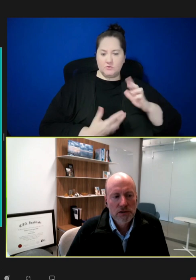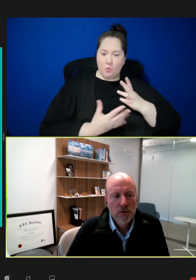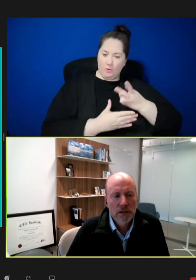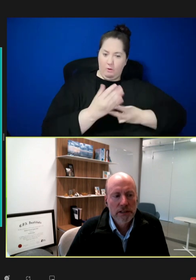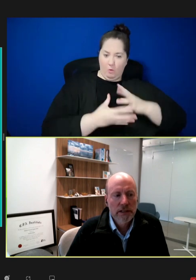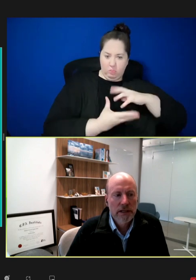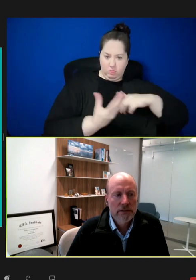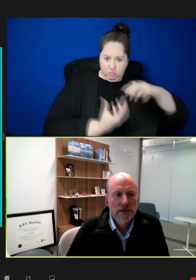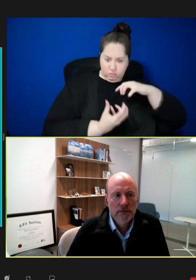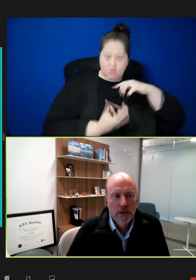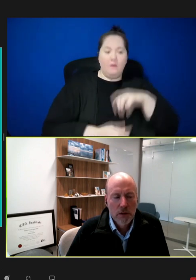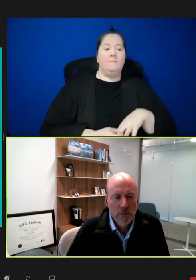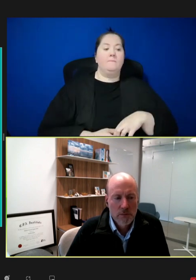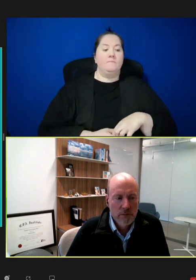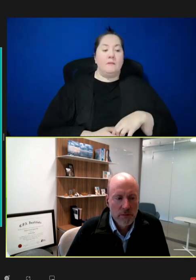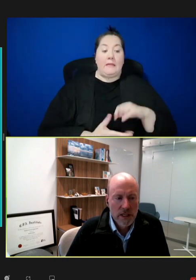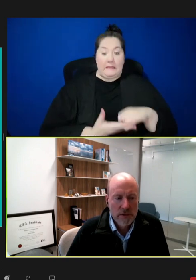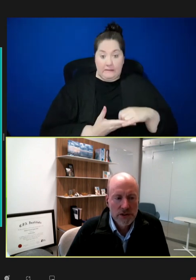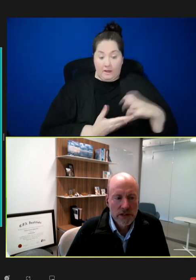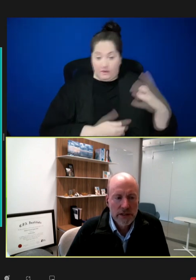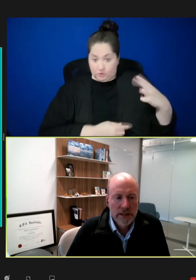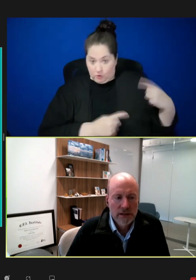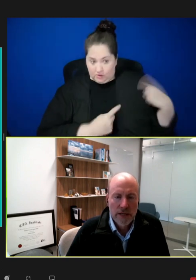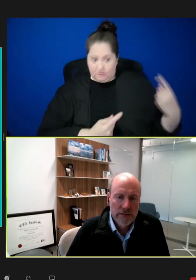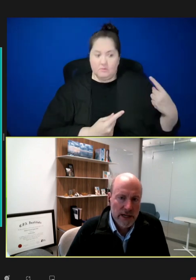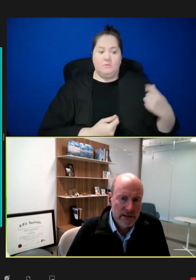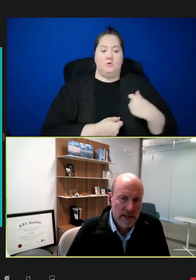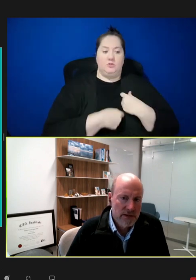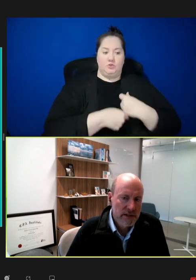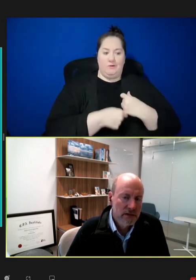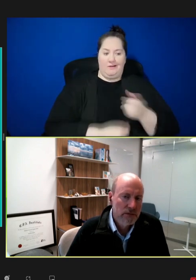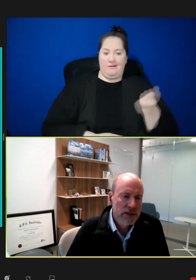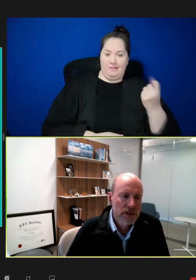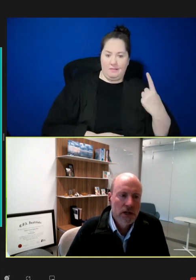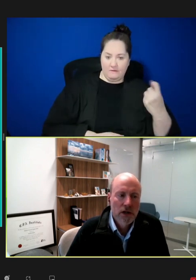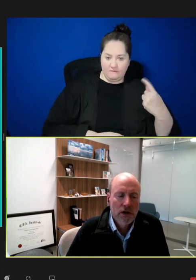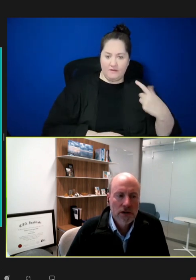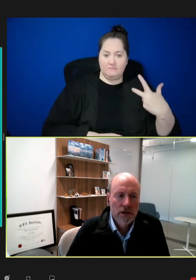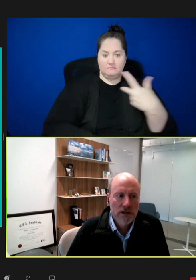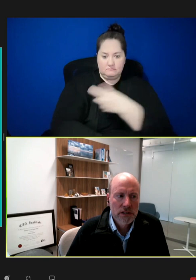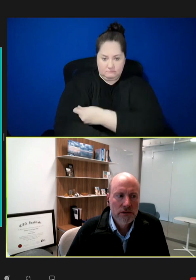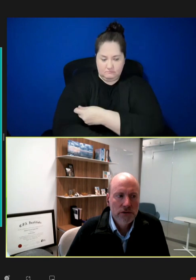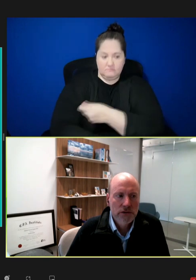historically, has been able to generate 11 vaccines, 10 of which are still used